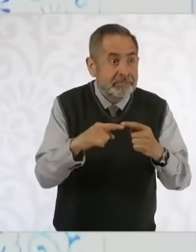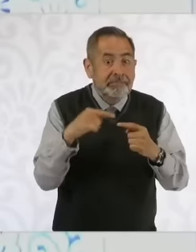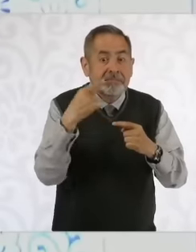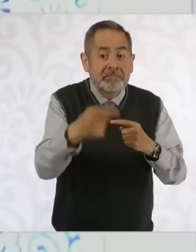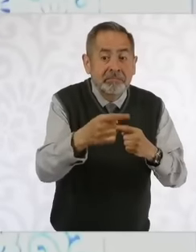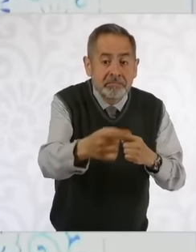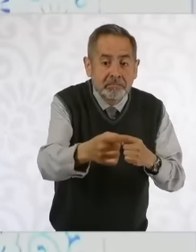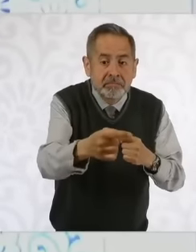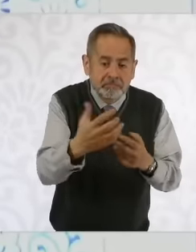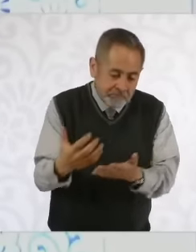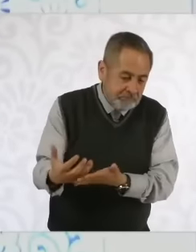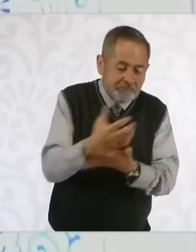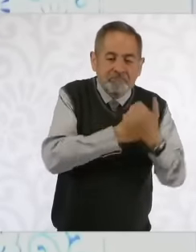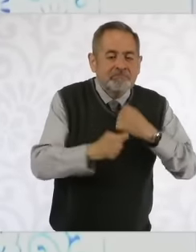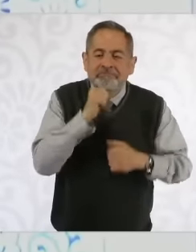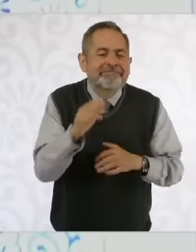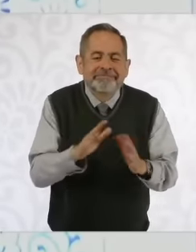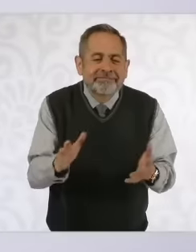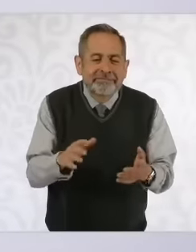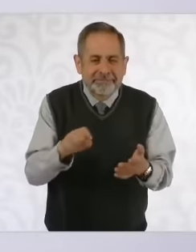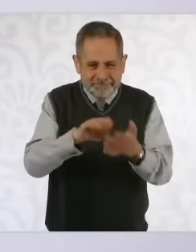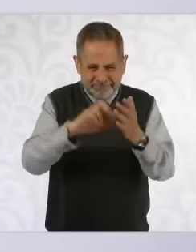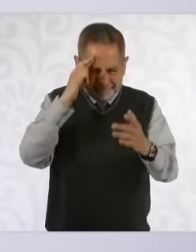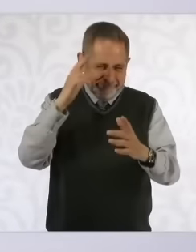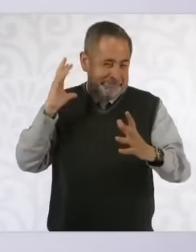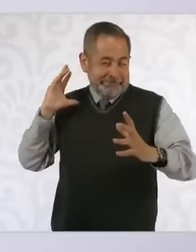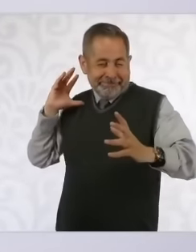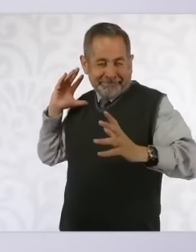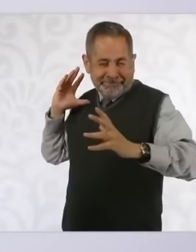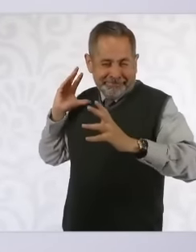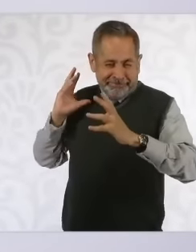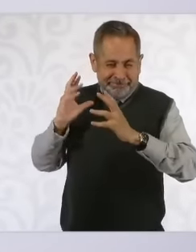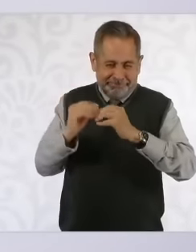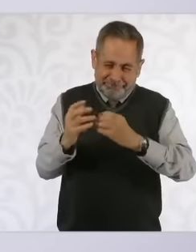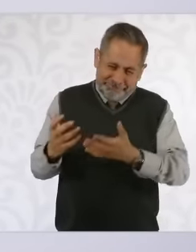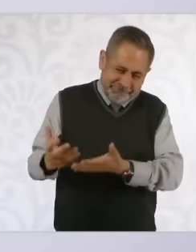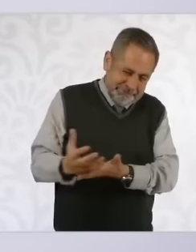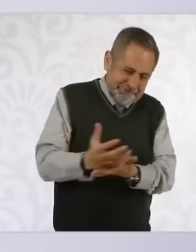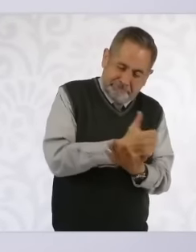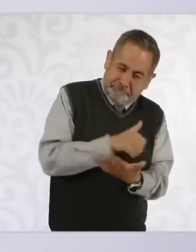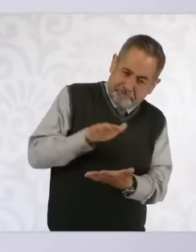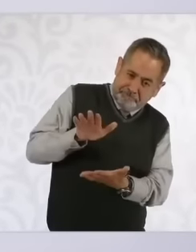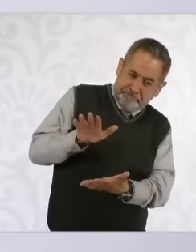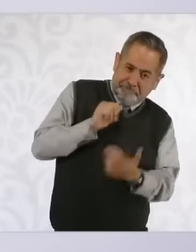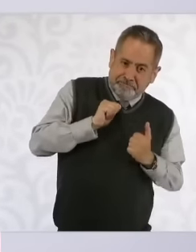retirement benefits. Retirement benefits are all that the ministers take with them and ministers when